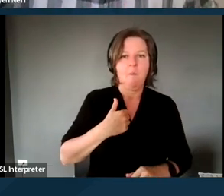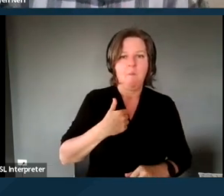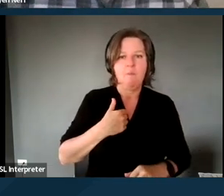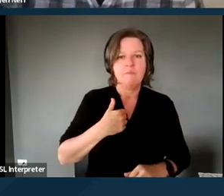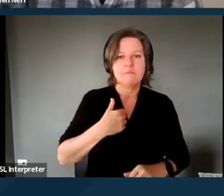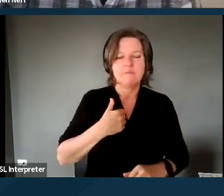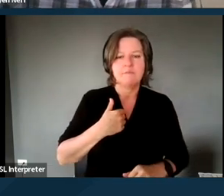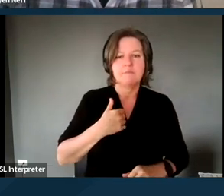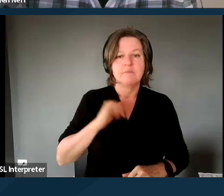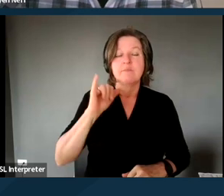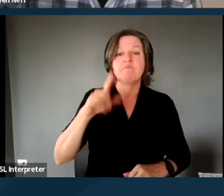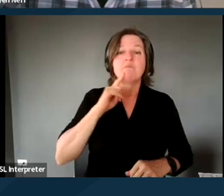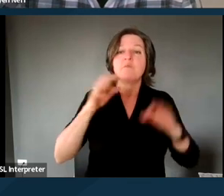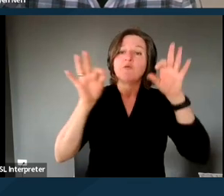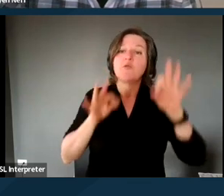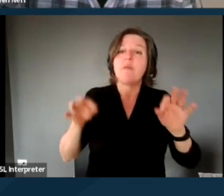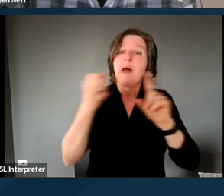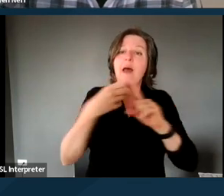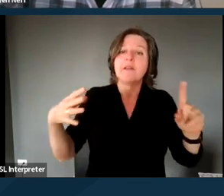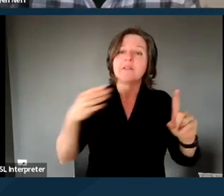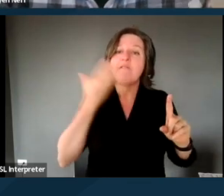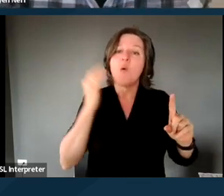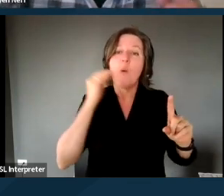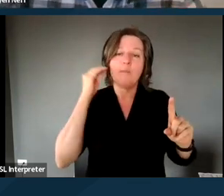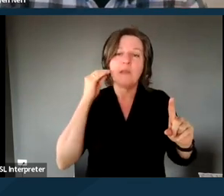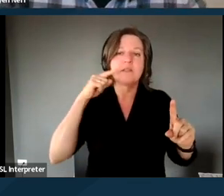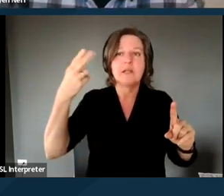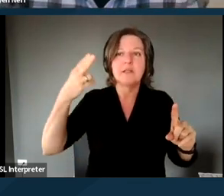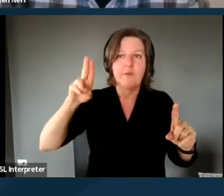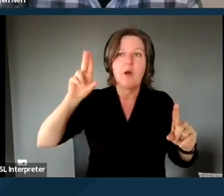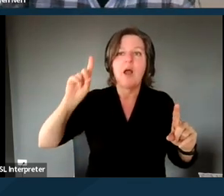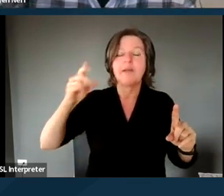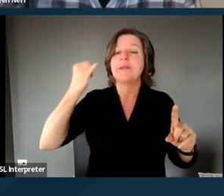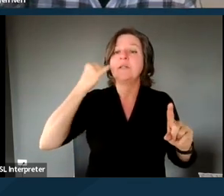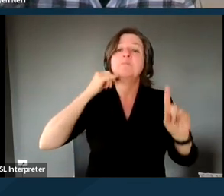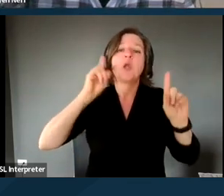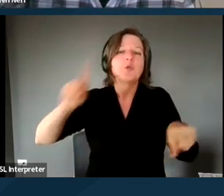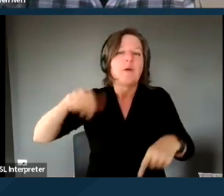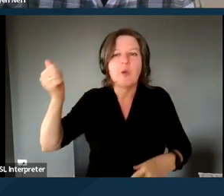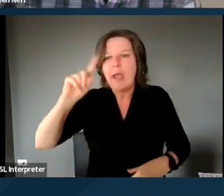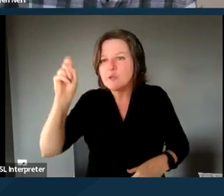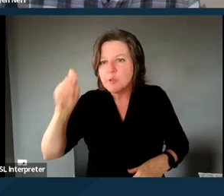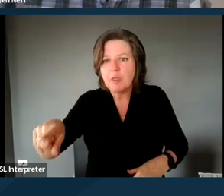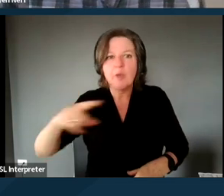that's for the definitions of homelessness for HUD. Sylvia, if you can answer the other question, or we can get to that at the end.